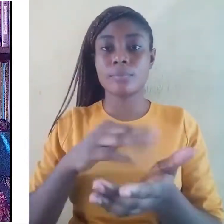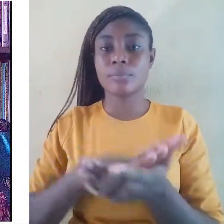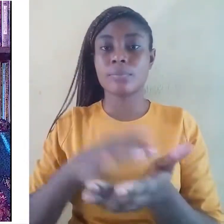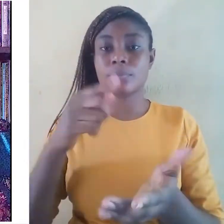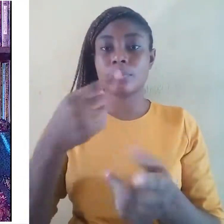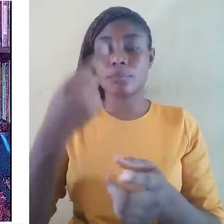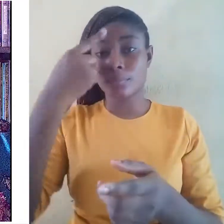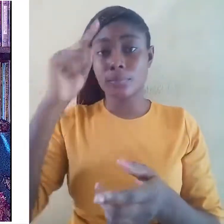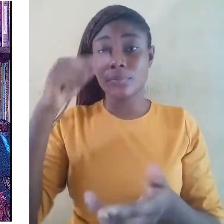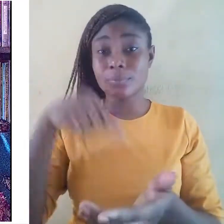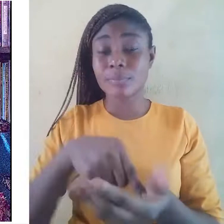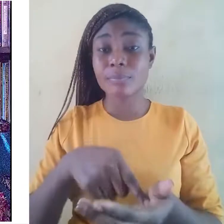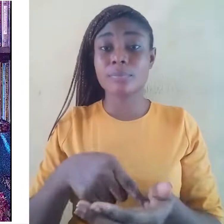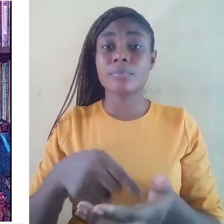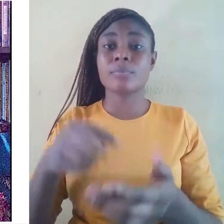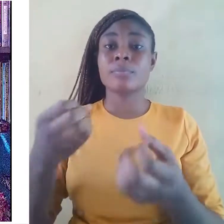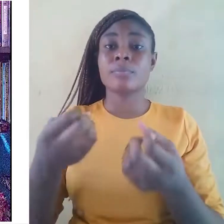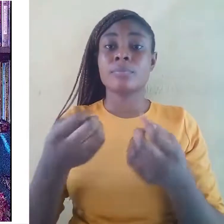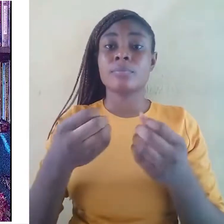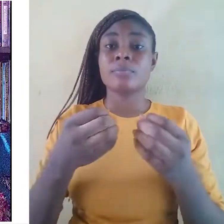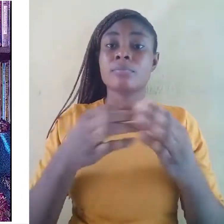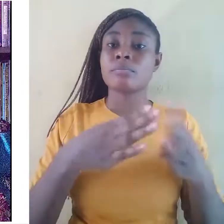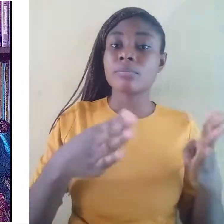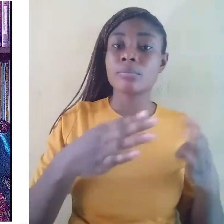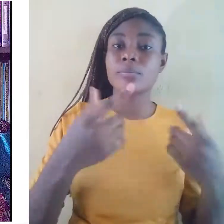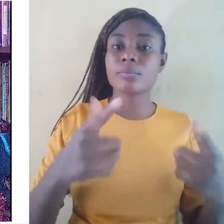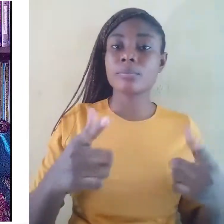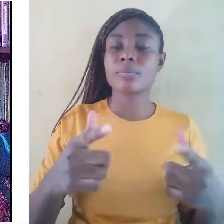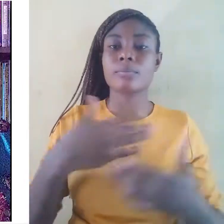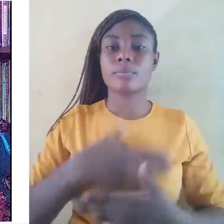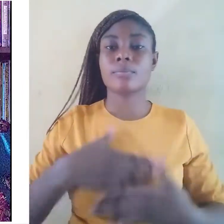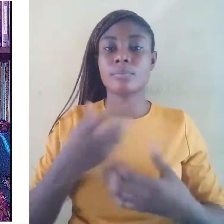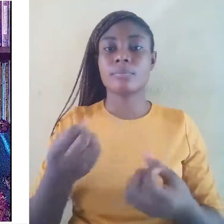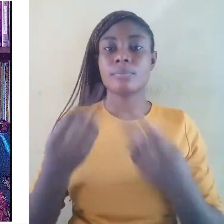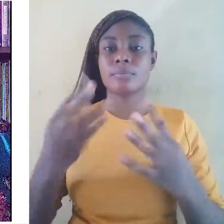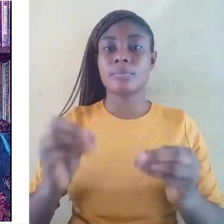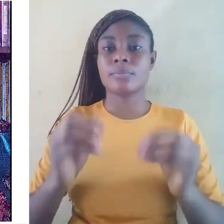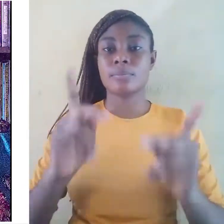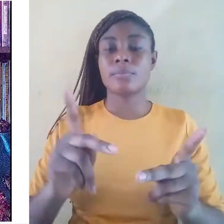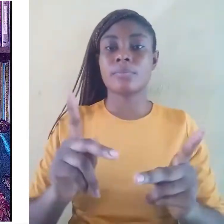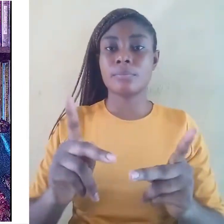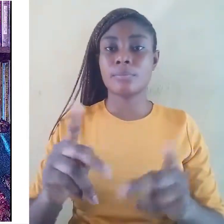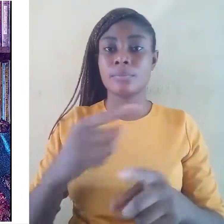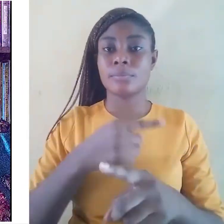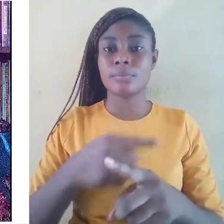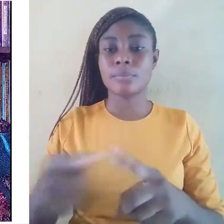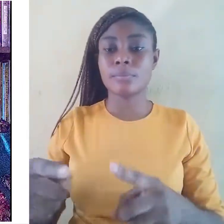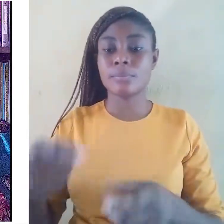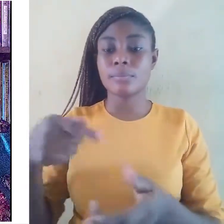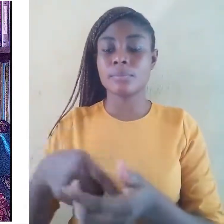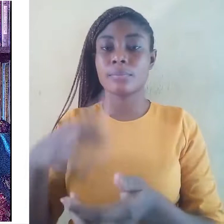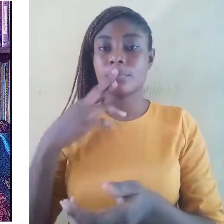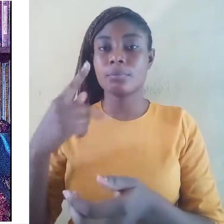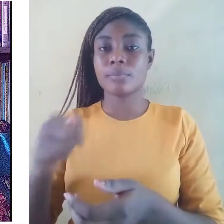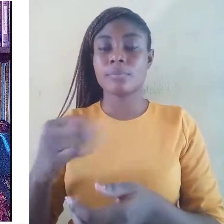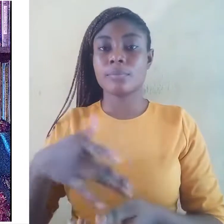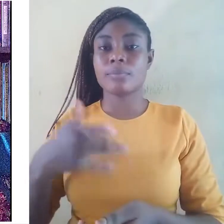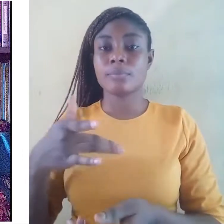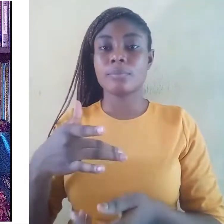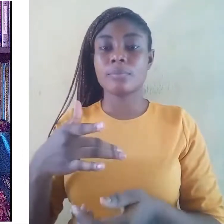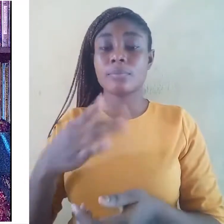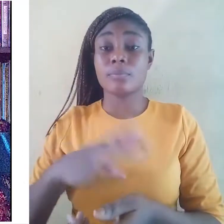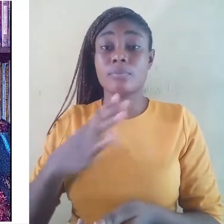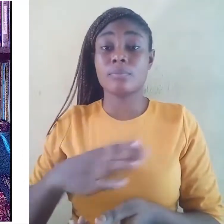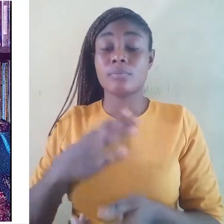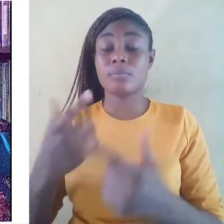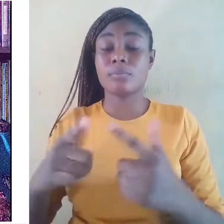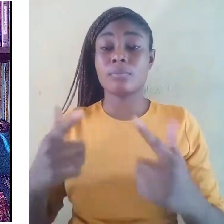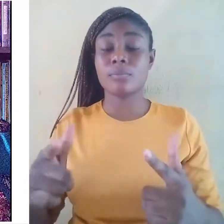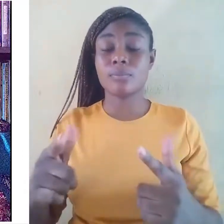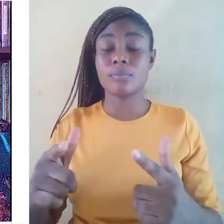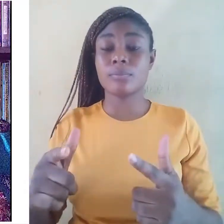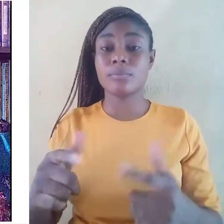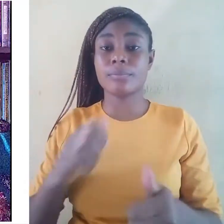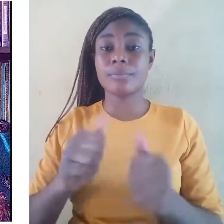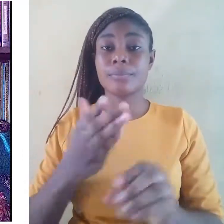They are the official and dominant languages, which makes them accepted.